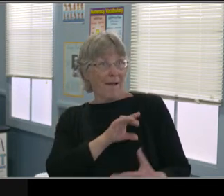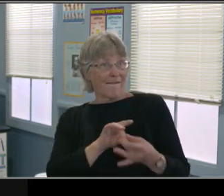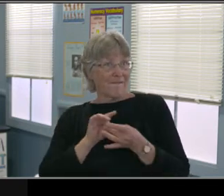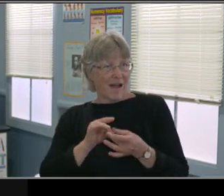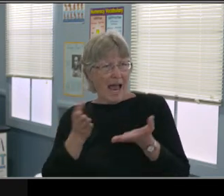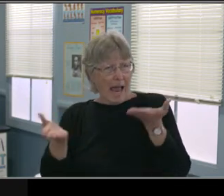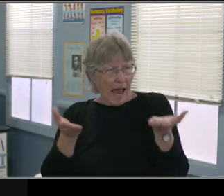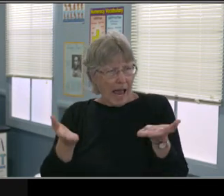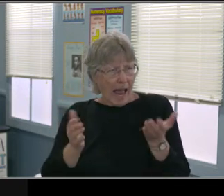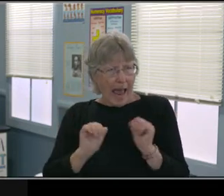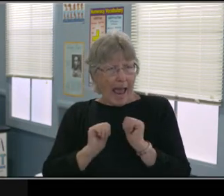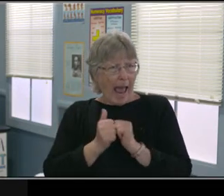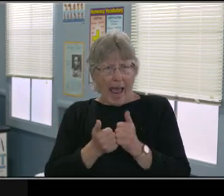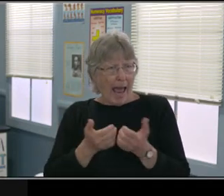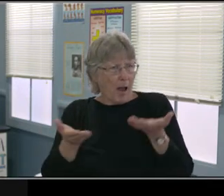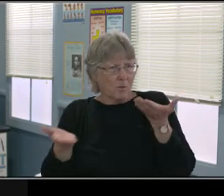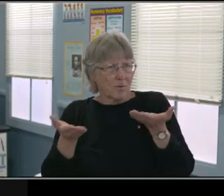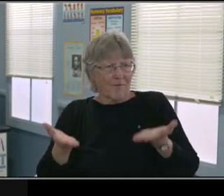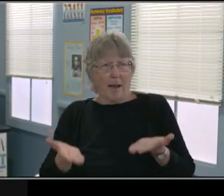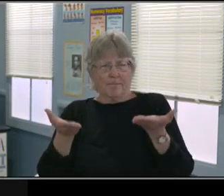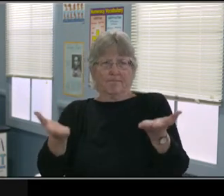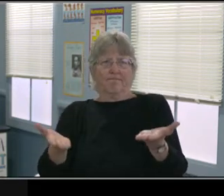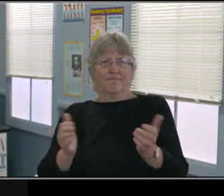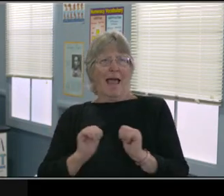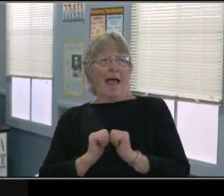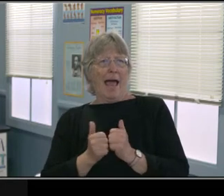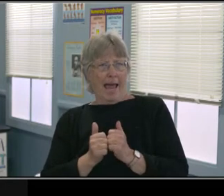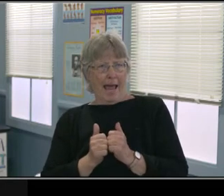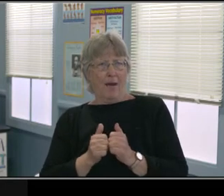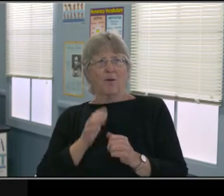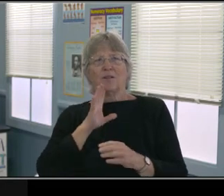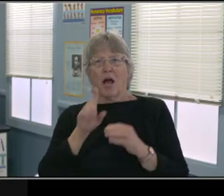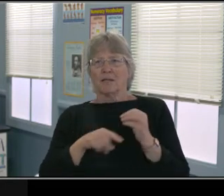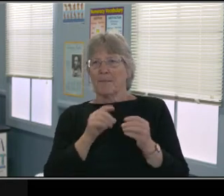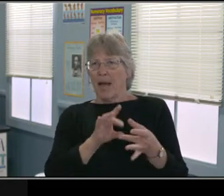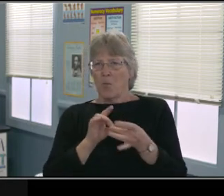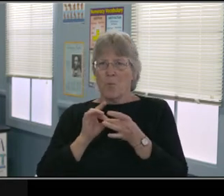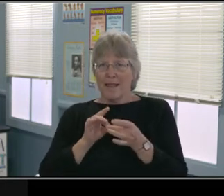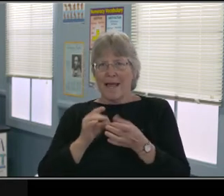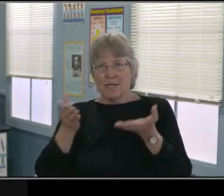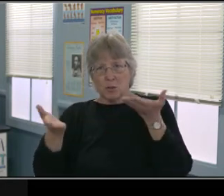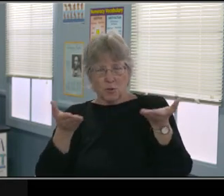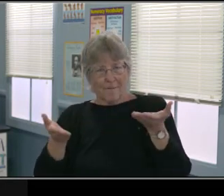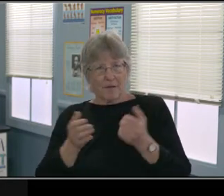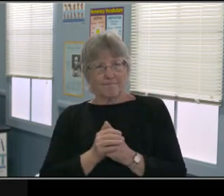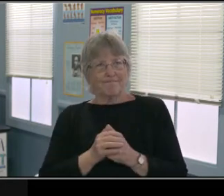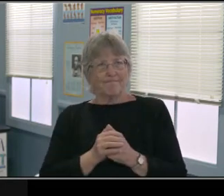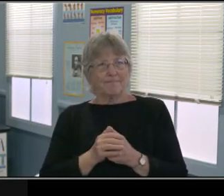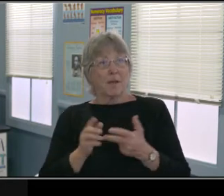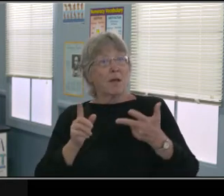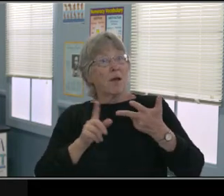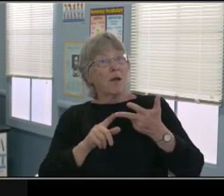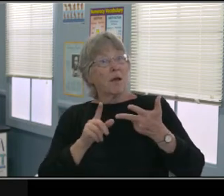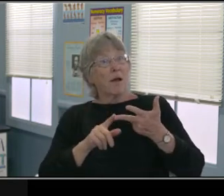in order for this student to access their online learning. And remember, we're talking about only online,